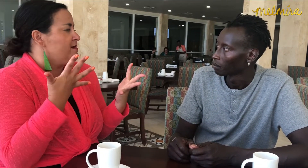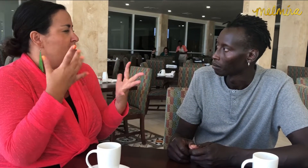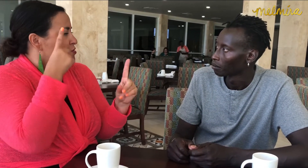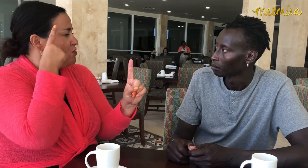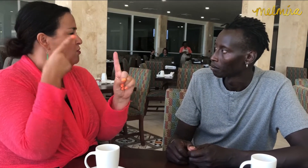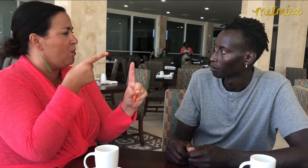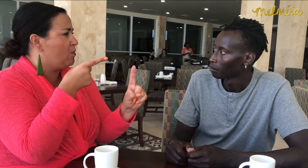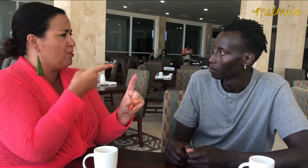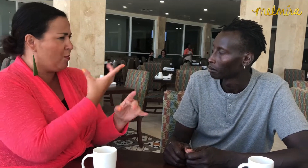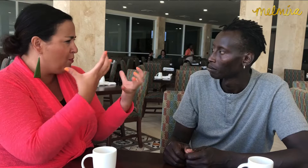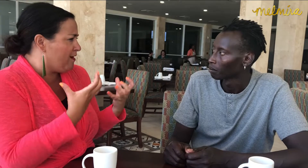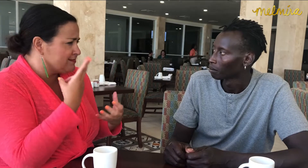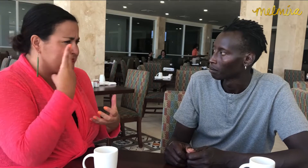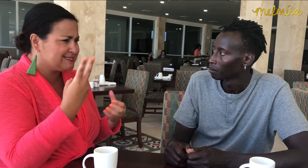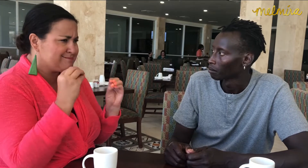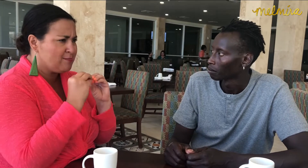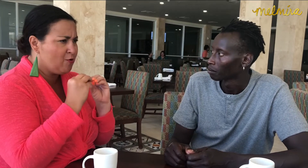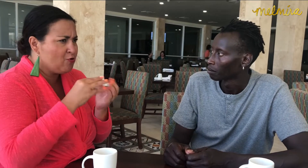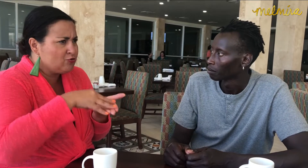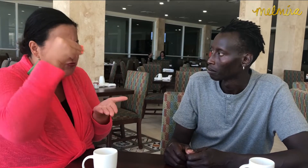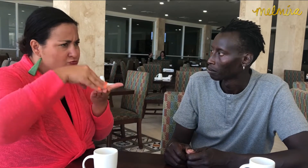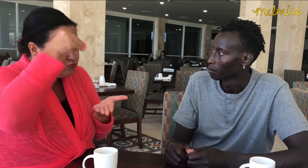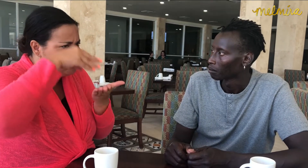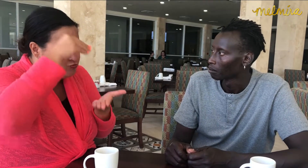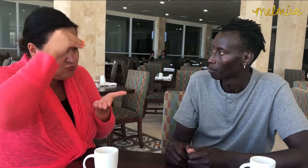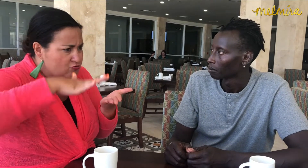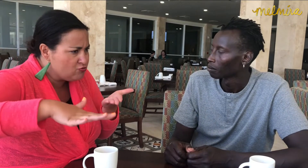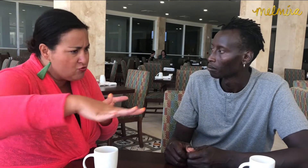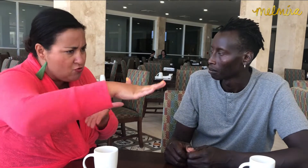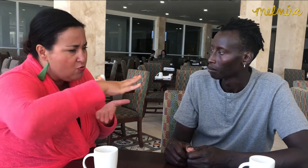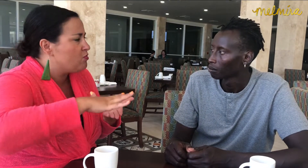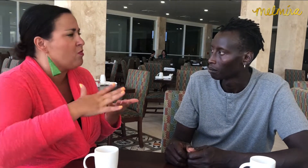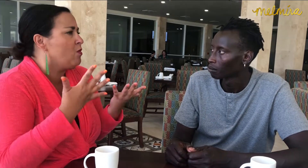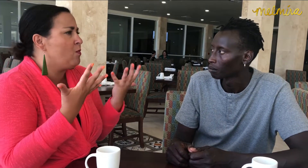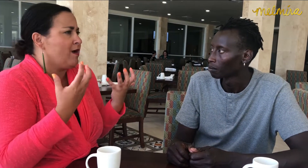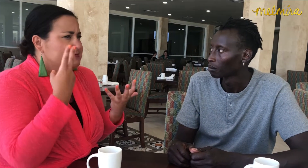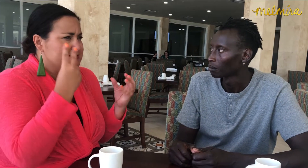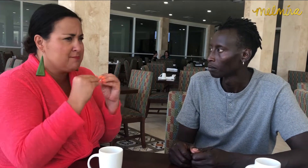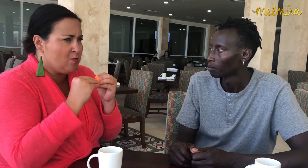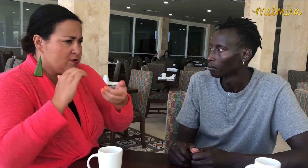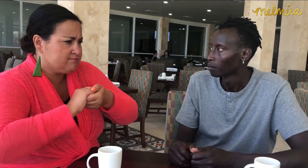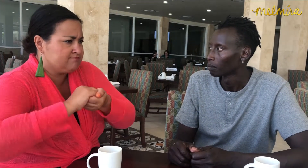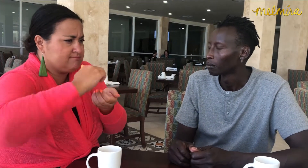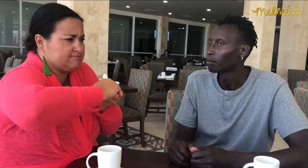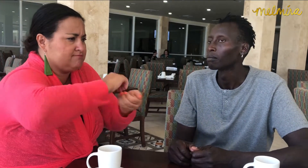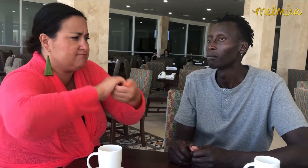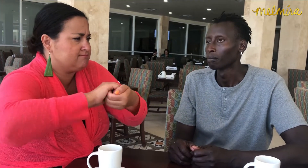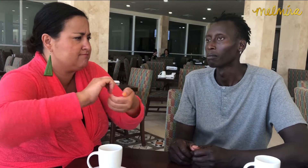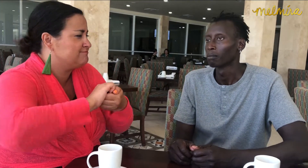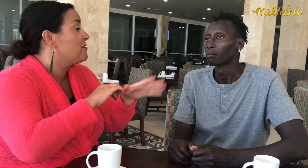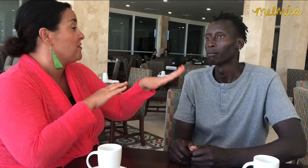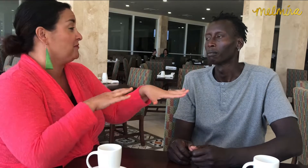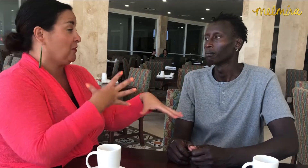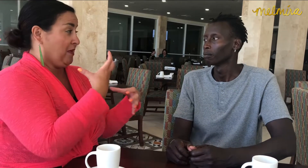Is it to share knowledge or more collaboration amongst the communities?